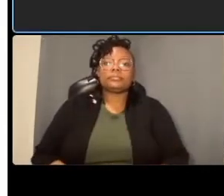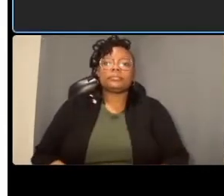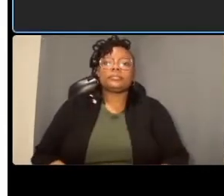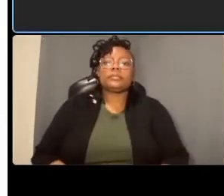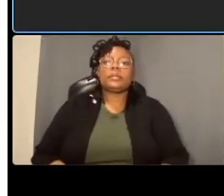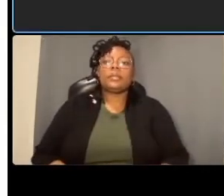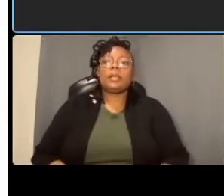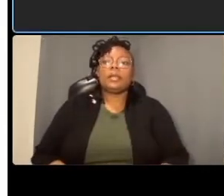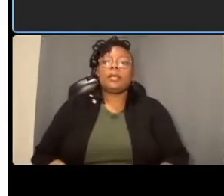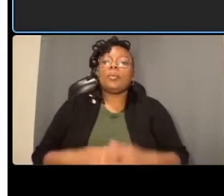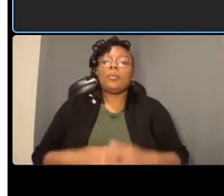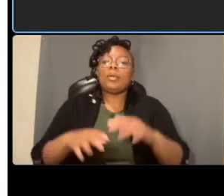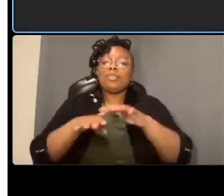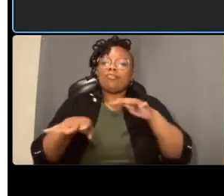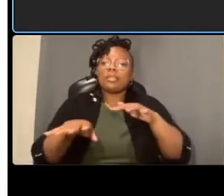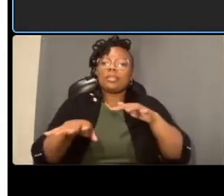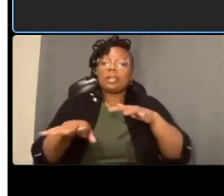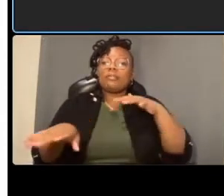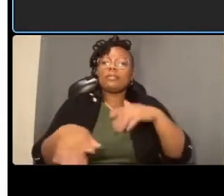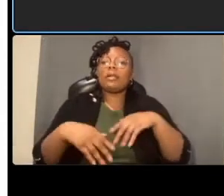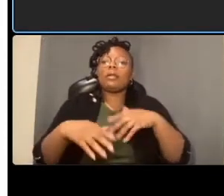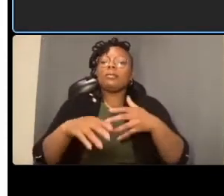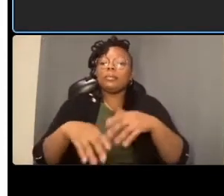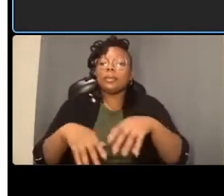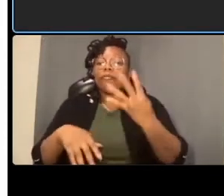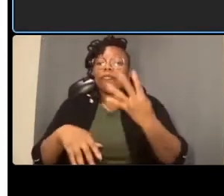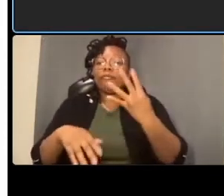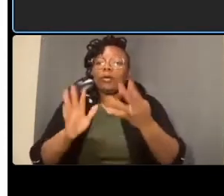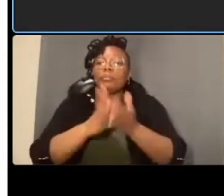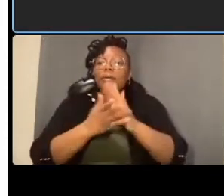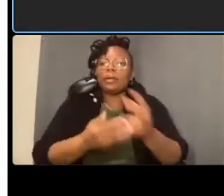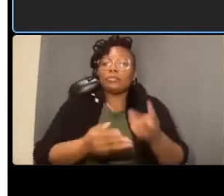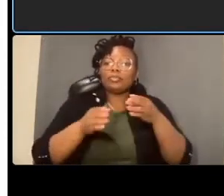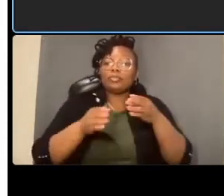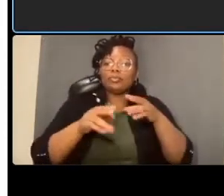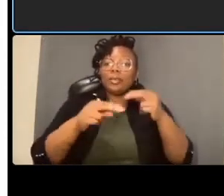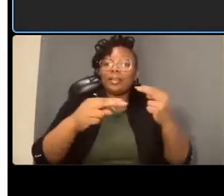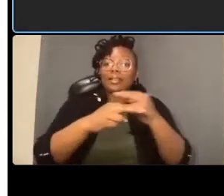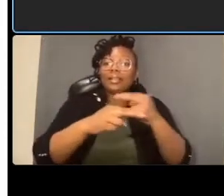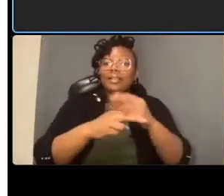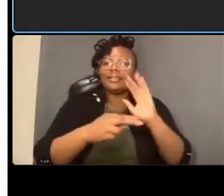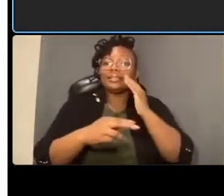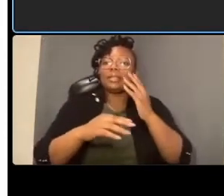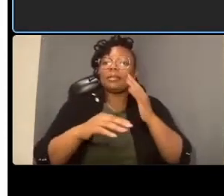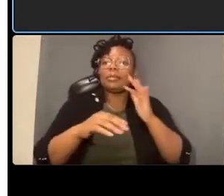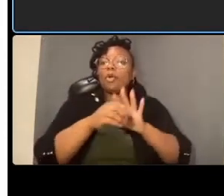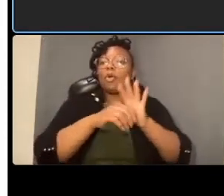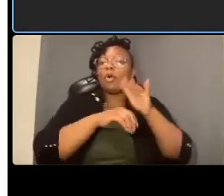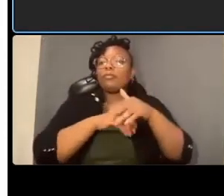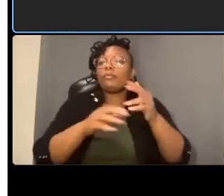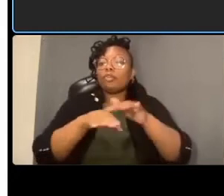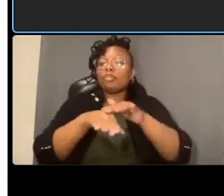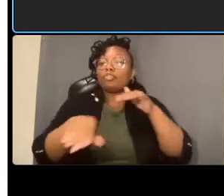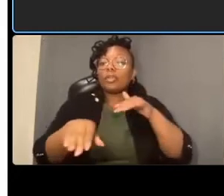will be significant overflow traffic diverting through adjacent neighborhoods what have the studies shown this on how will this be handled